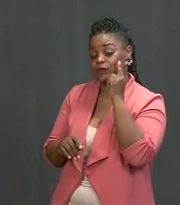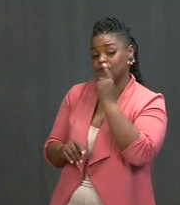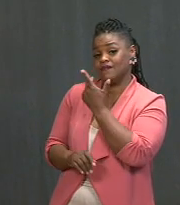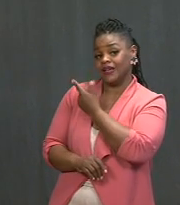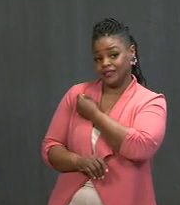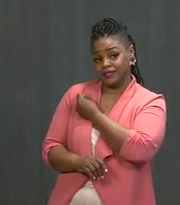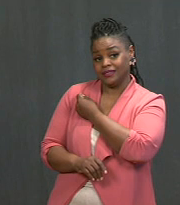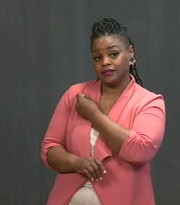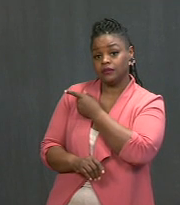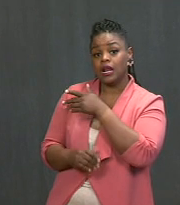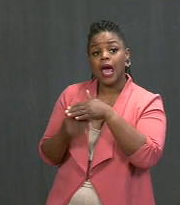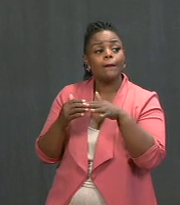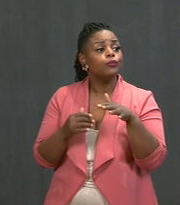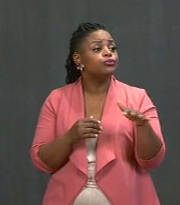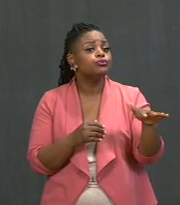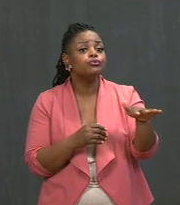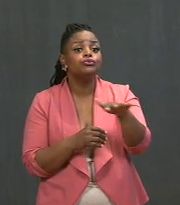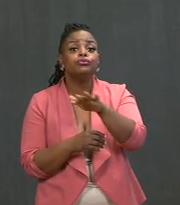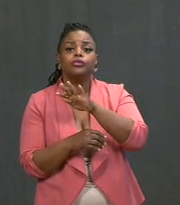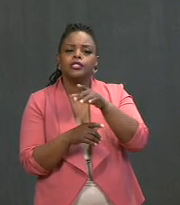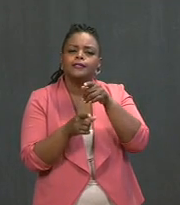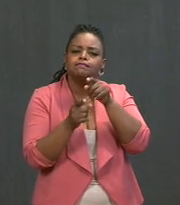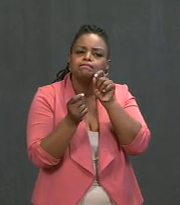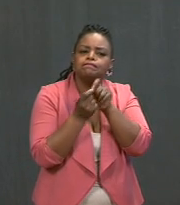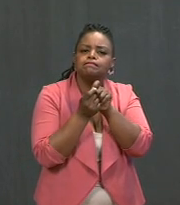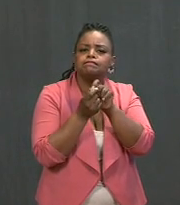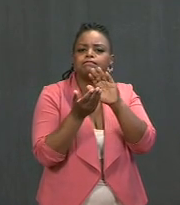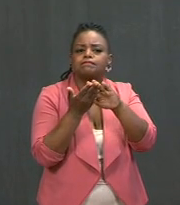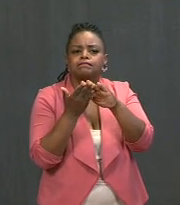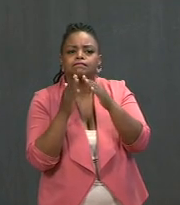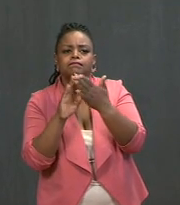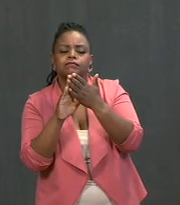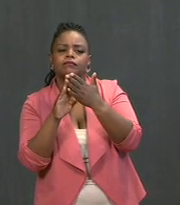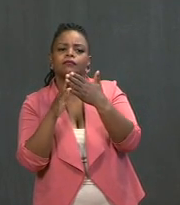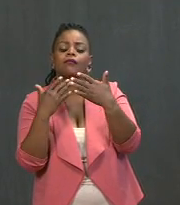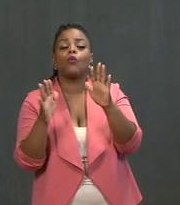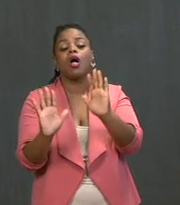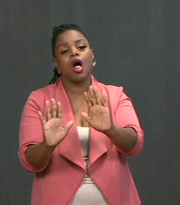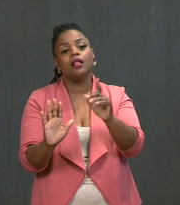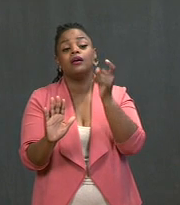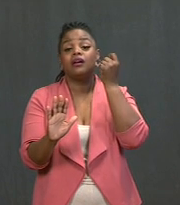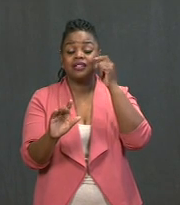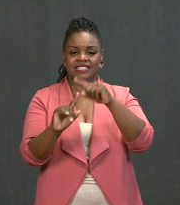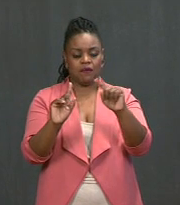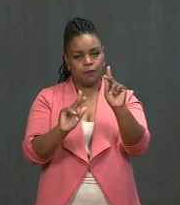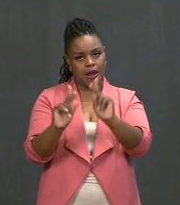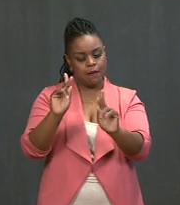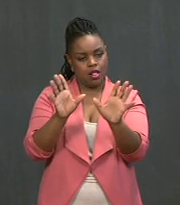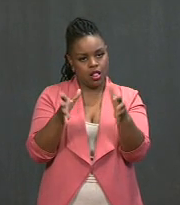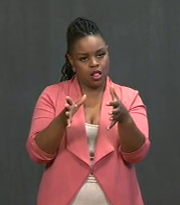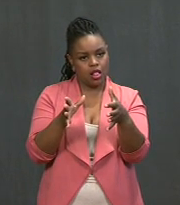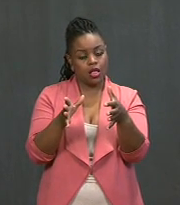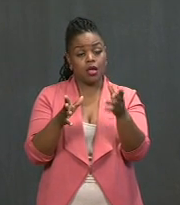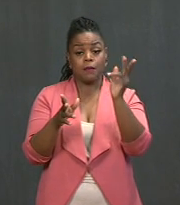particularly in communities that have been very -- Now, there's a different group of people. There's a group of people who've been reluctant